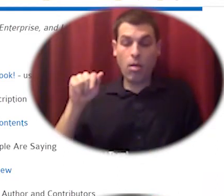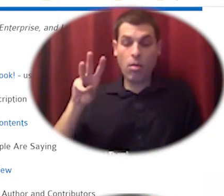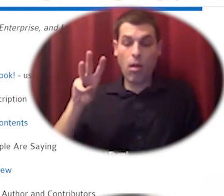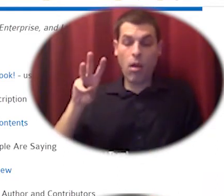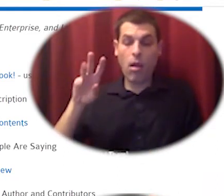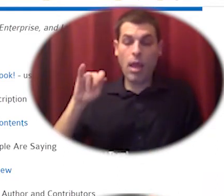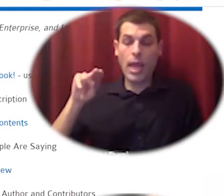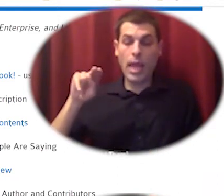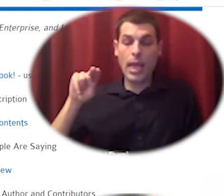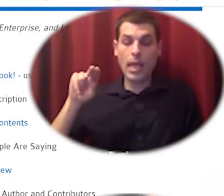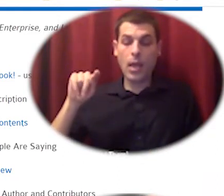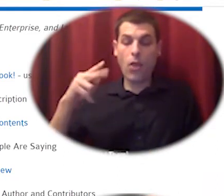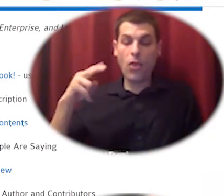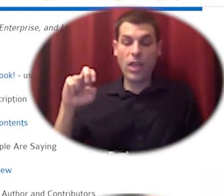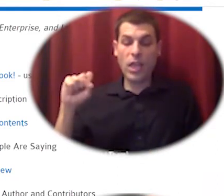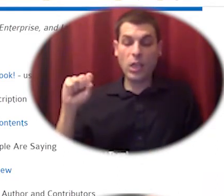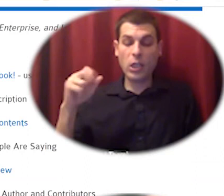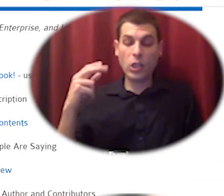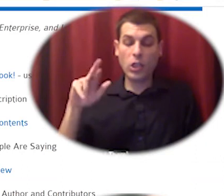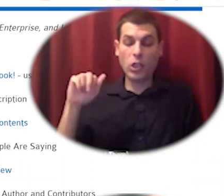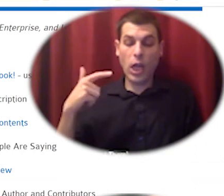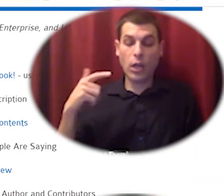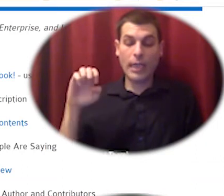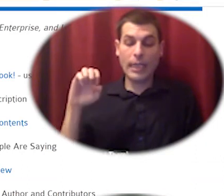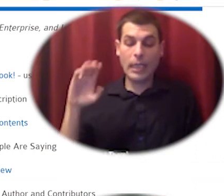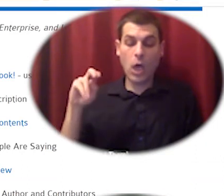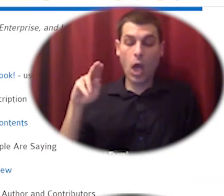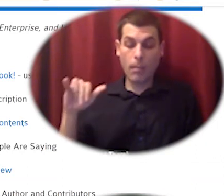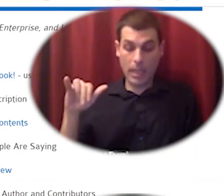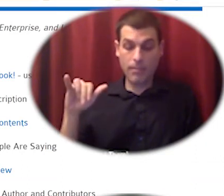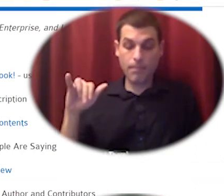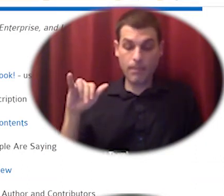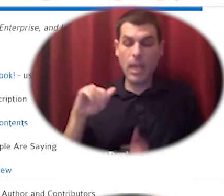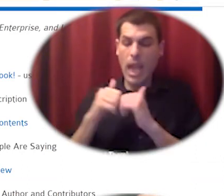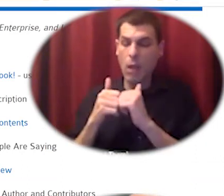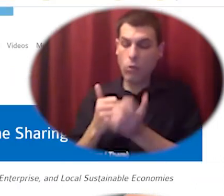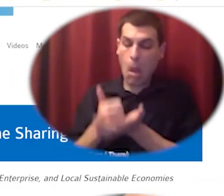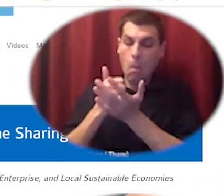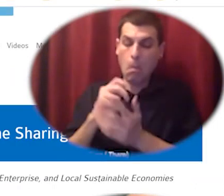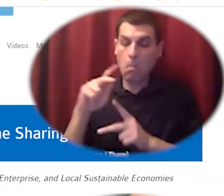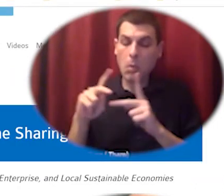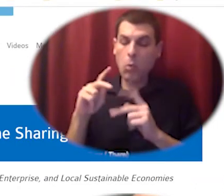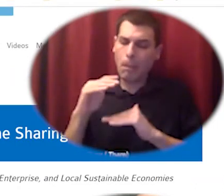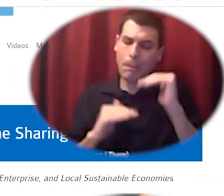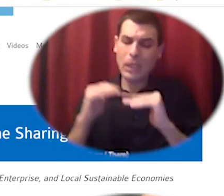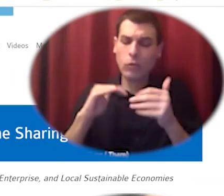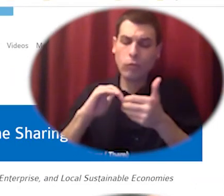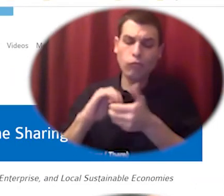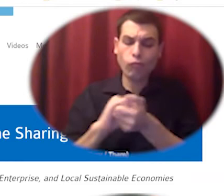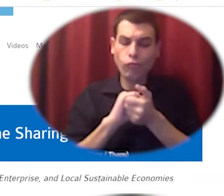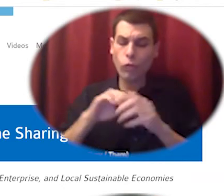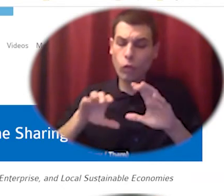helping people build cooperatives social enterprise and local sustainable economies